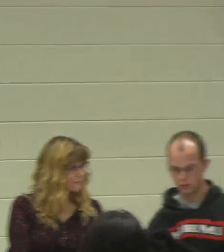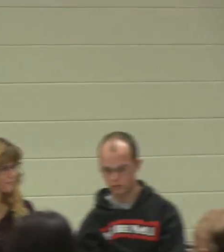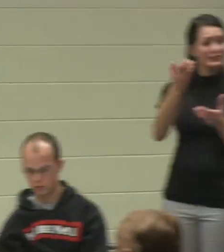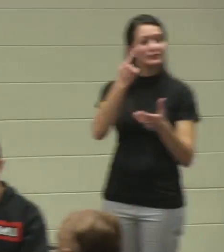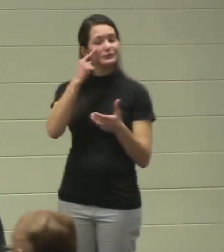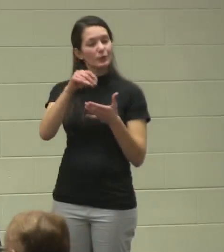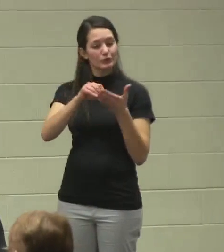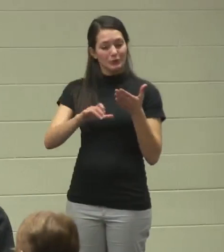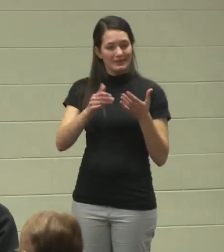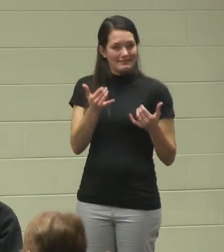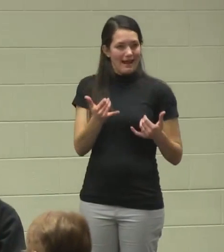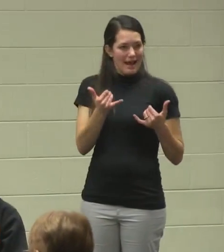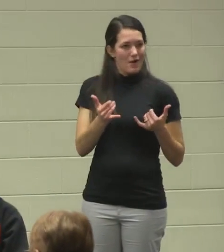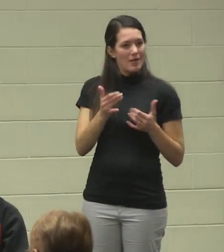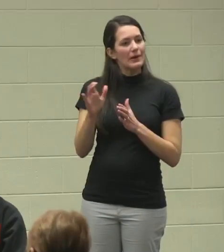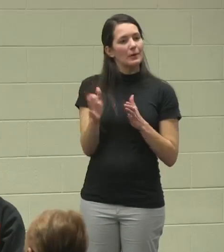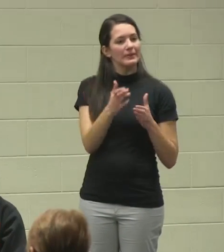to students now, who are planning to transtion